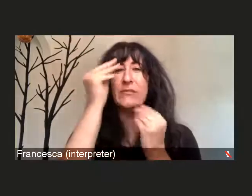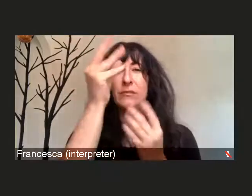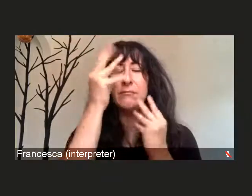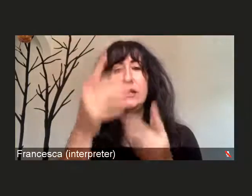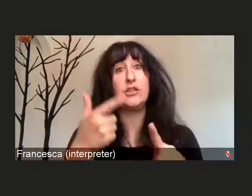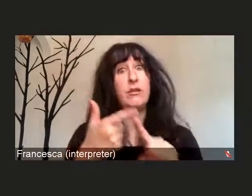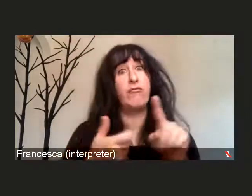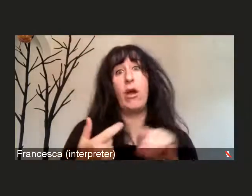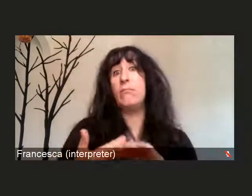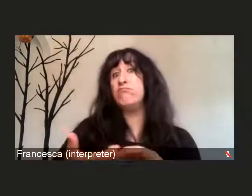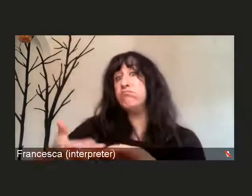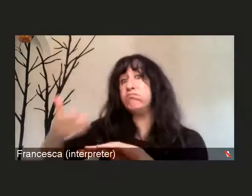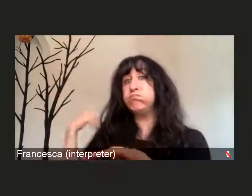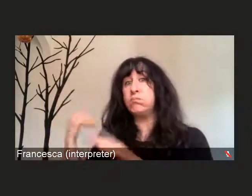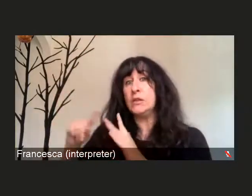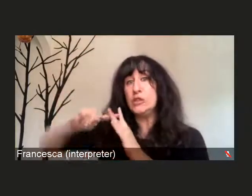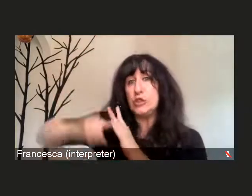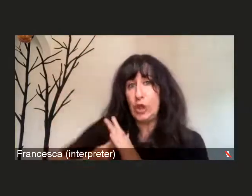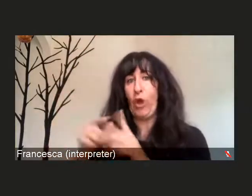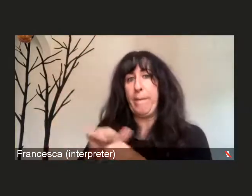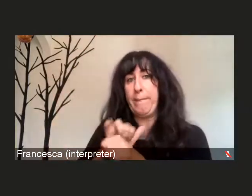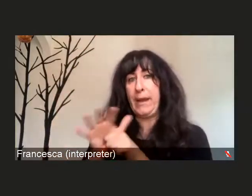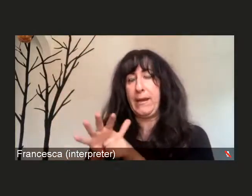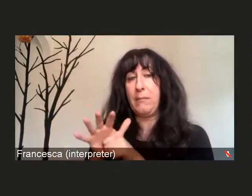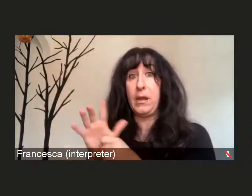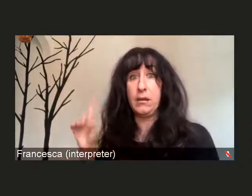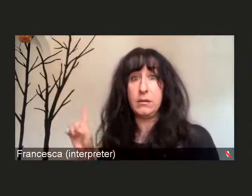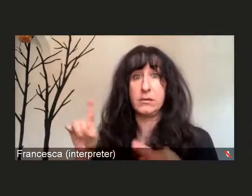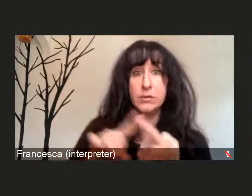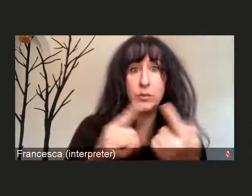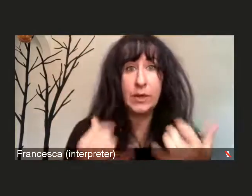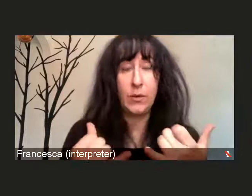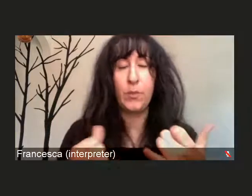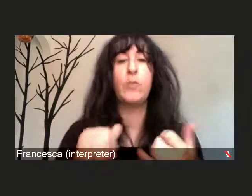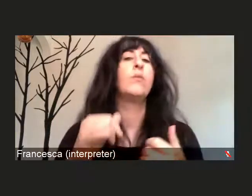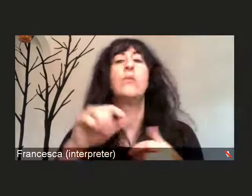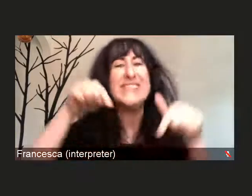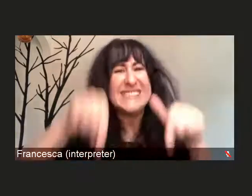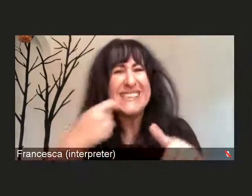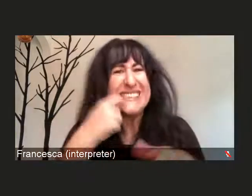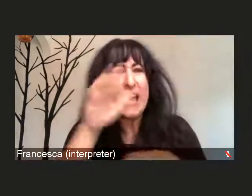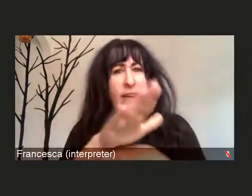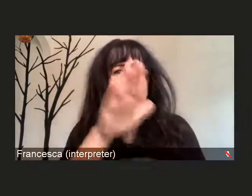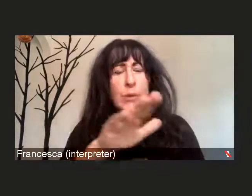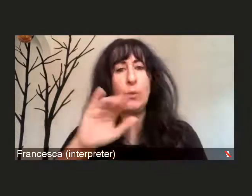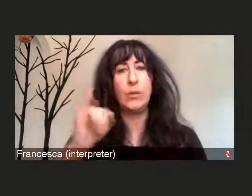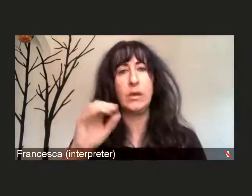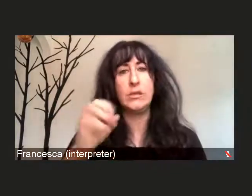As of this afternoon, John Hopkins reported that since the start of the pandemic worldwide,